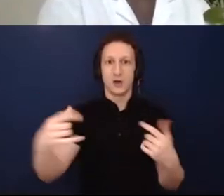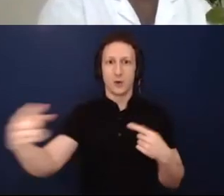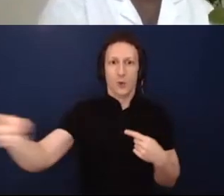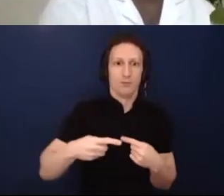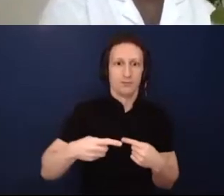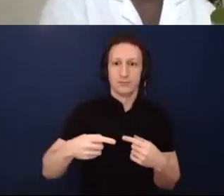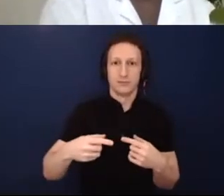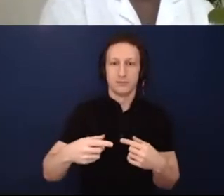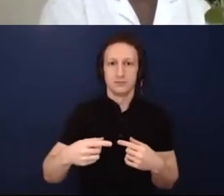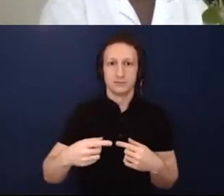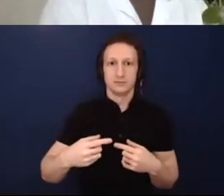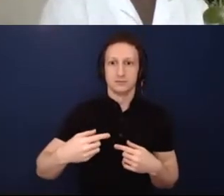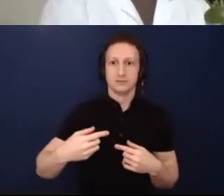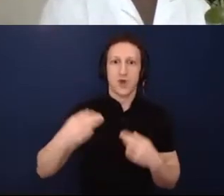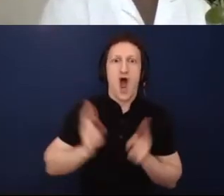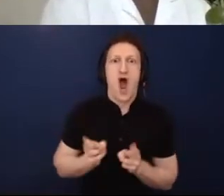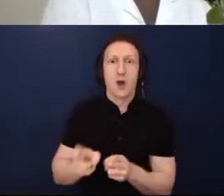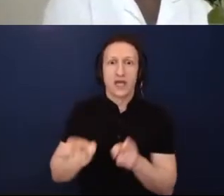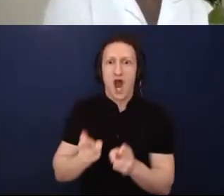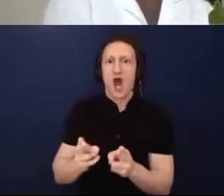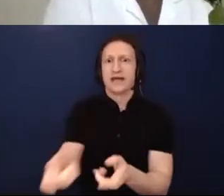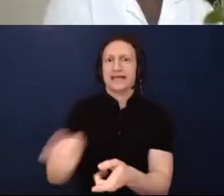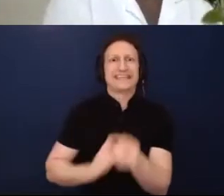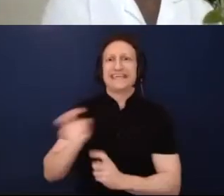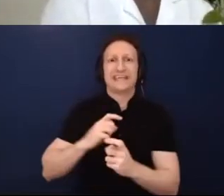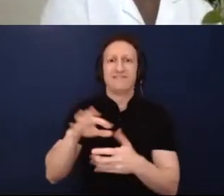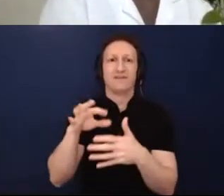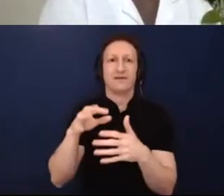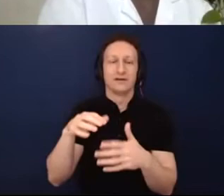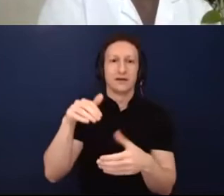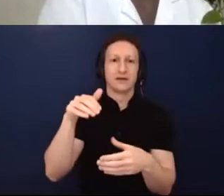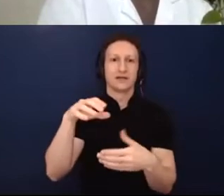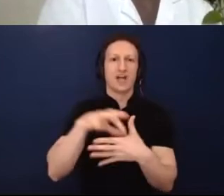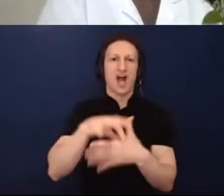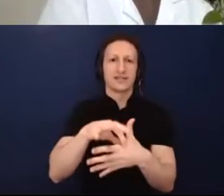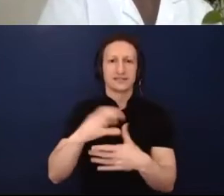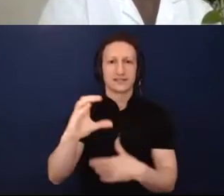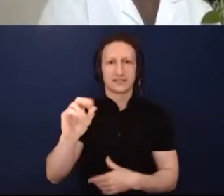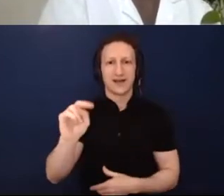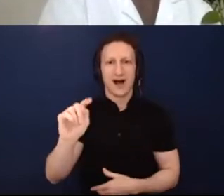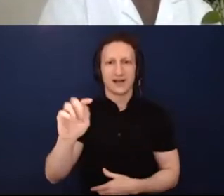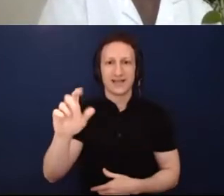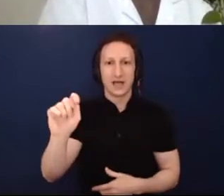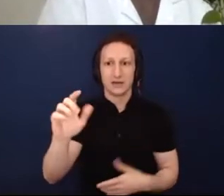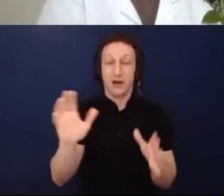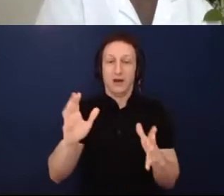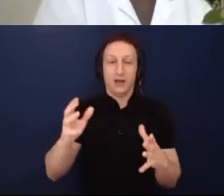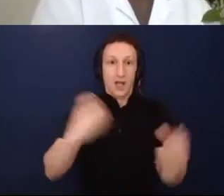strained for it. And the ways in which we in which we